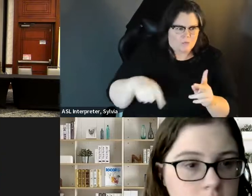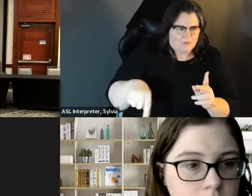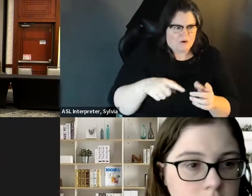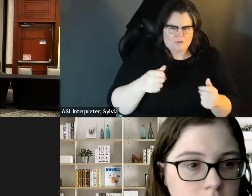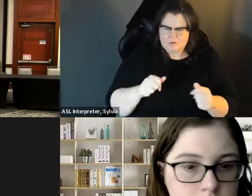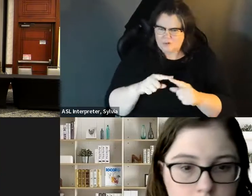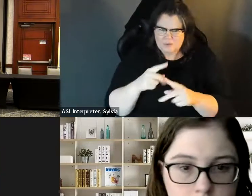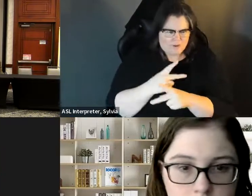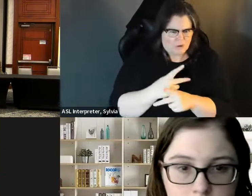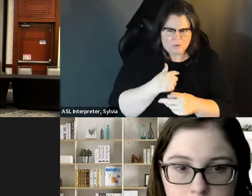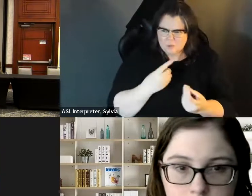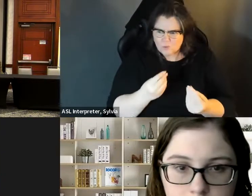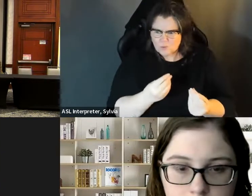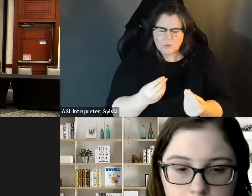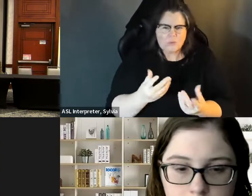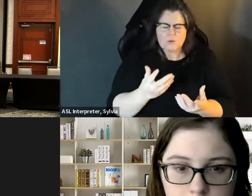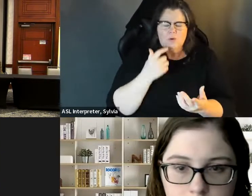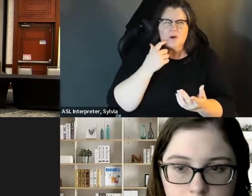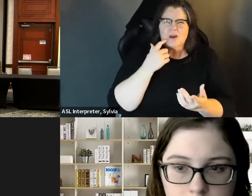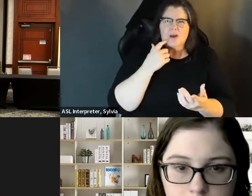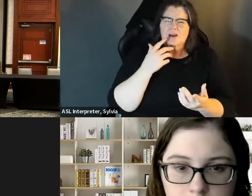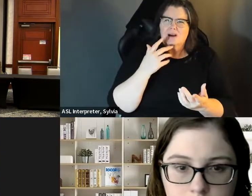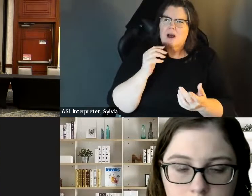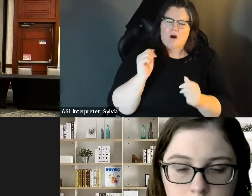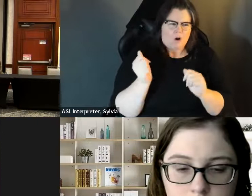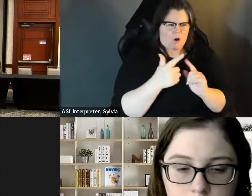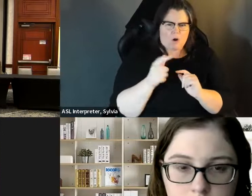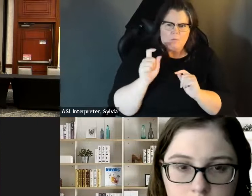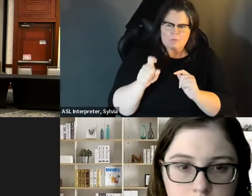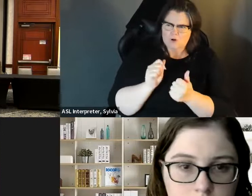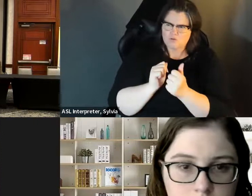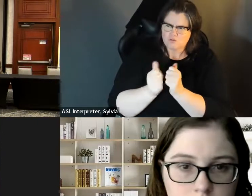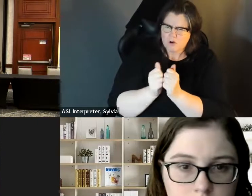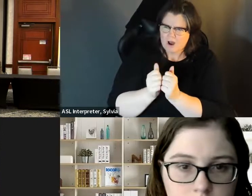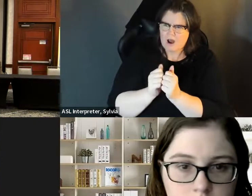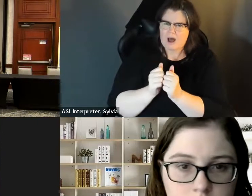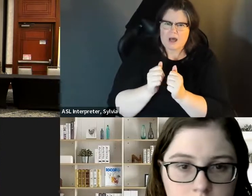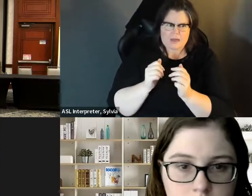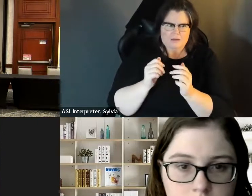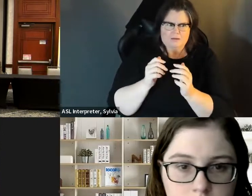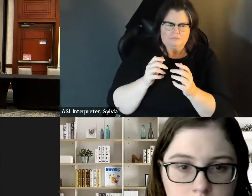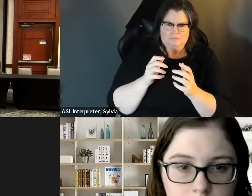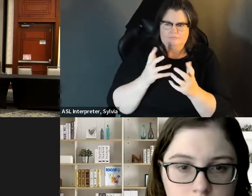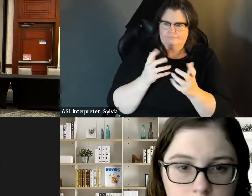signed the night before, people were still trying to to figure out what to do, etc. So it put a lot us because everybody had to run. figure out what to do, et cetera, so it put a lot of us